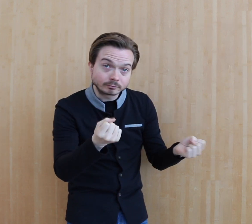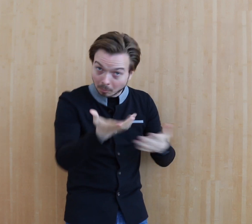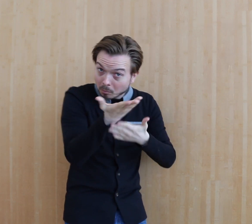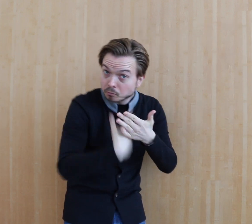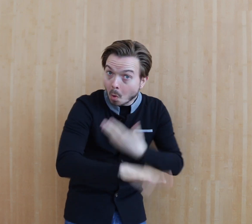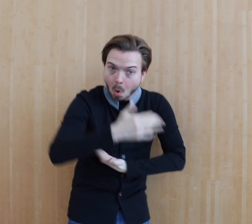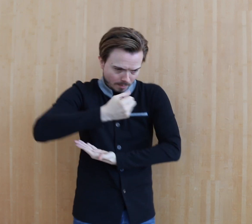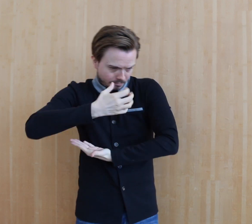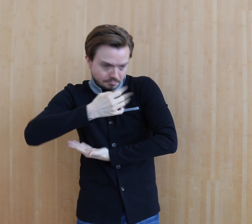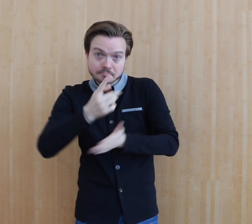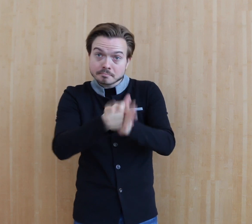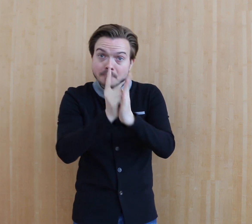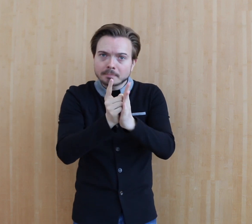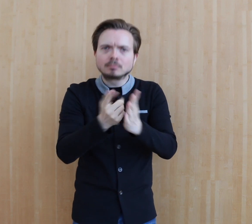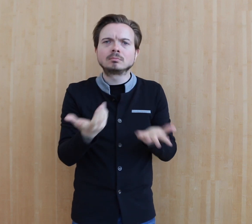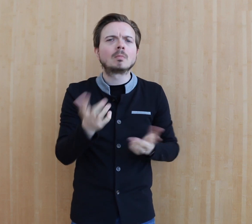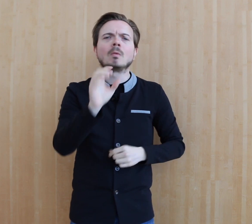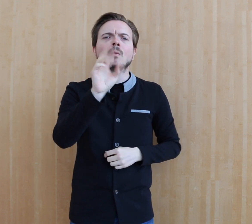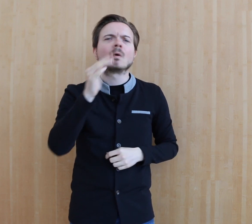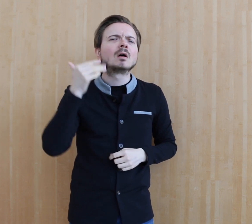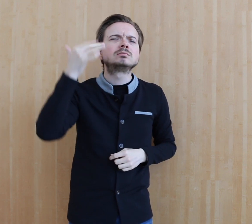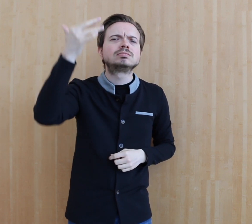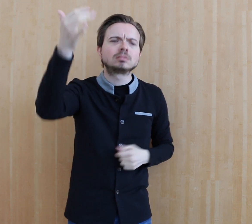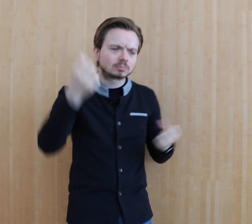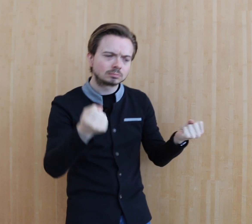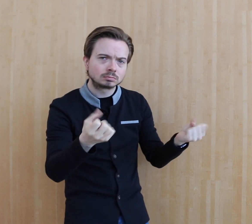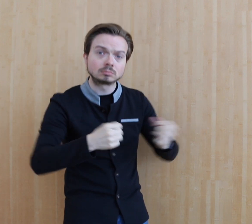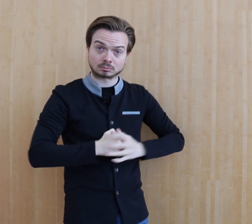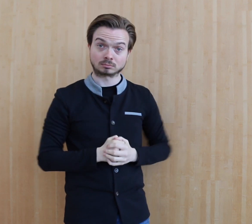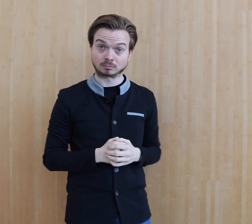Were these children exposed straightaway at birth or did exposure occur at a later age?